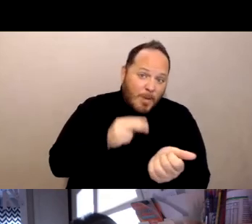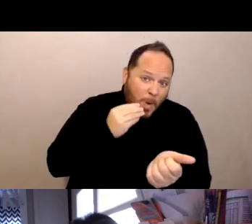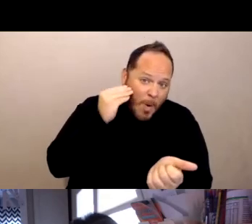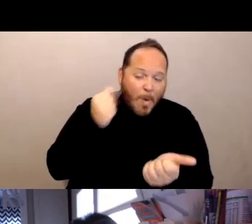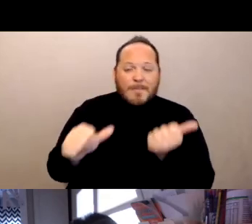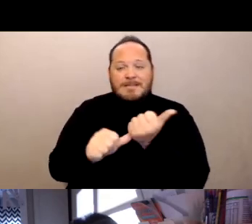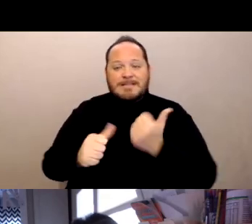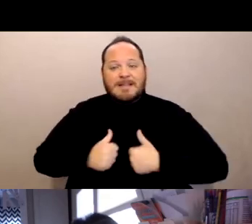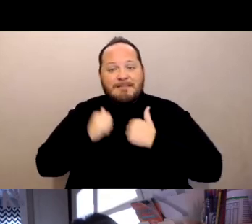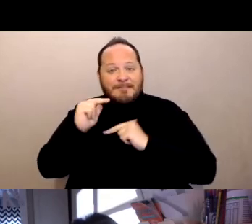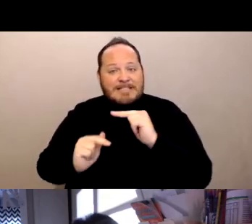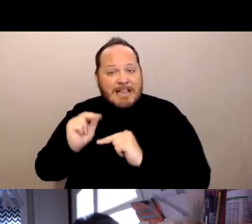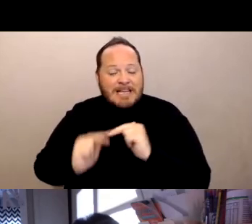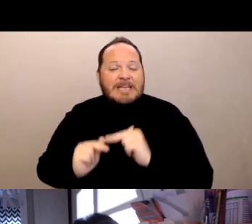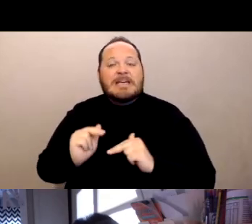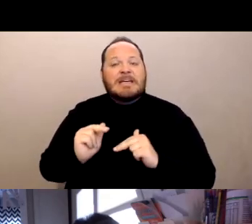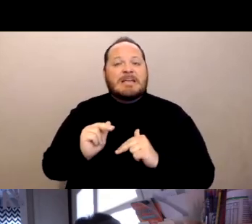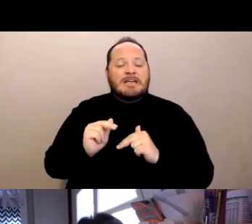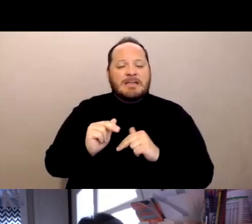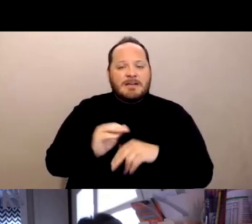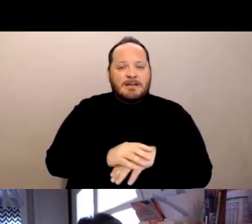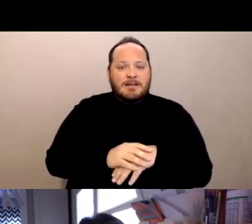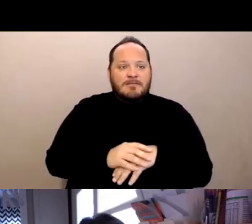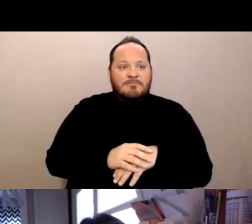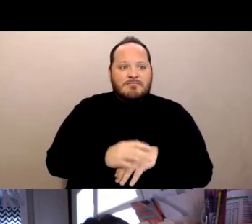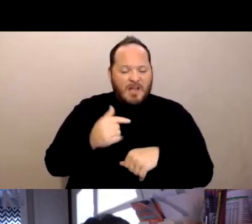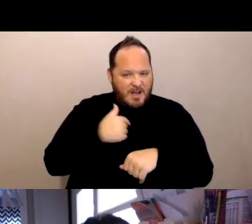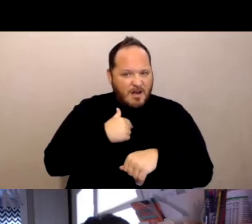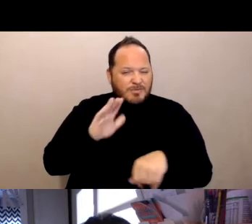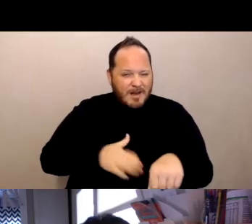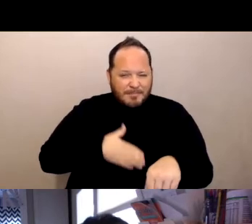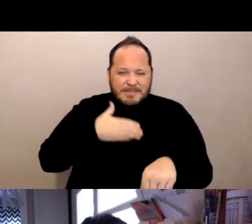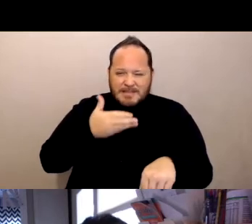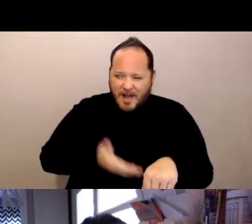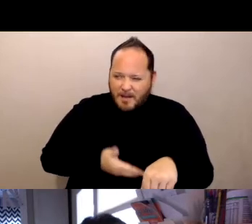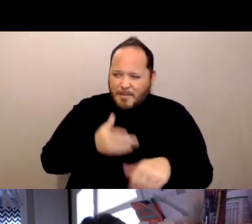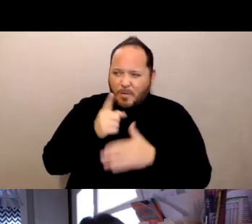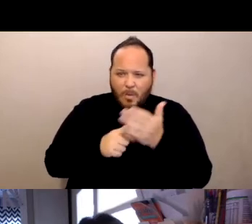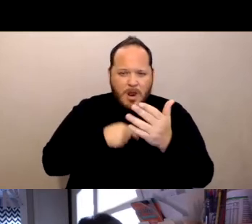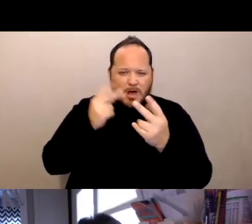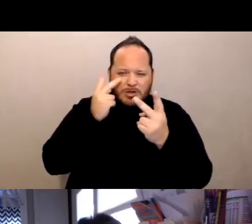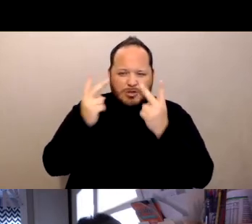And I was upset by what I saw the conditions of the residents,